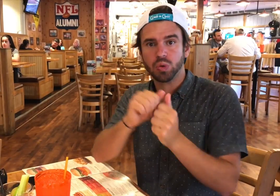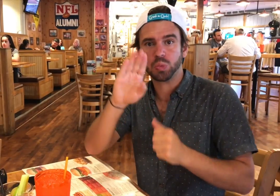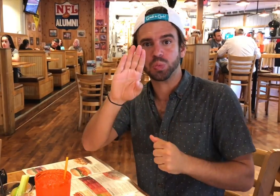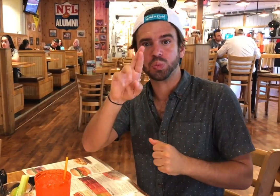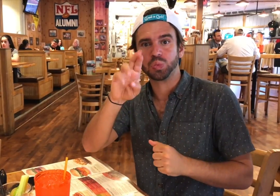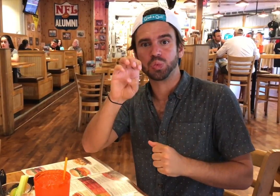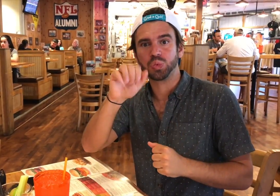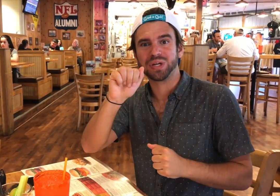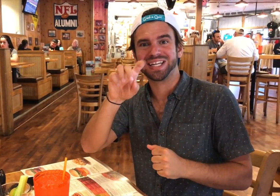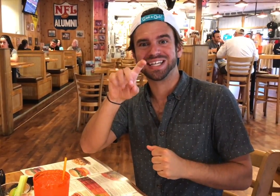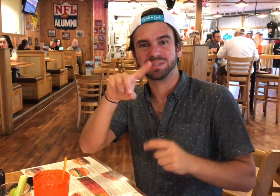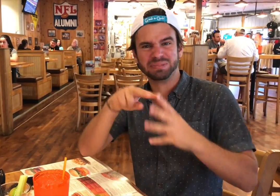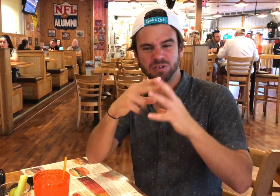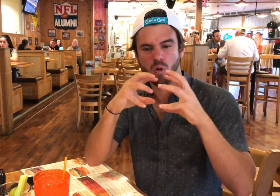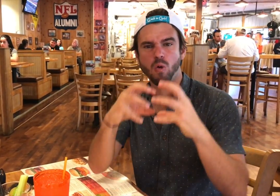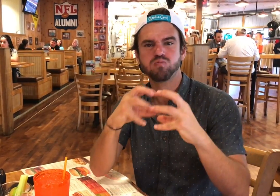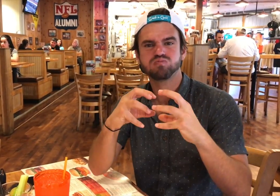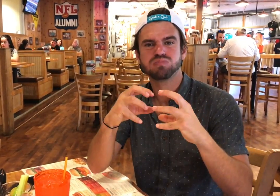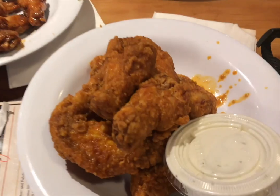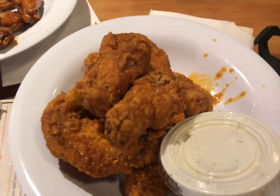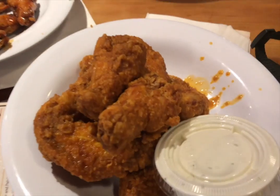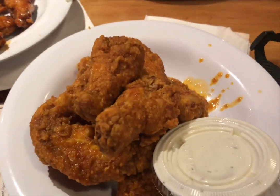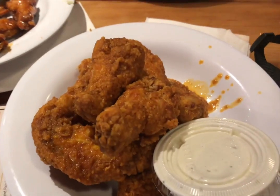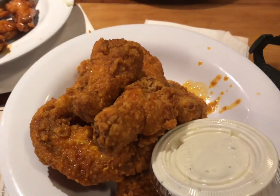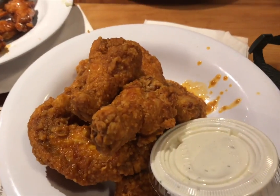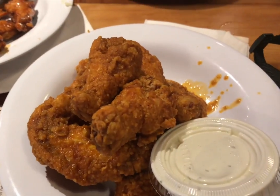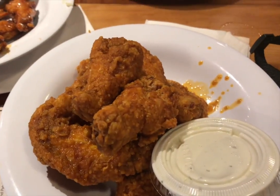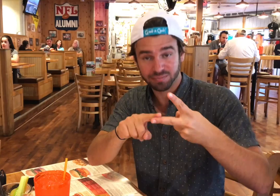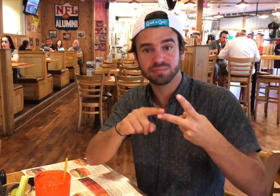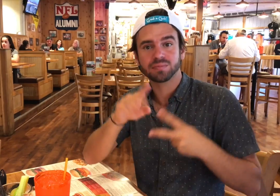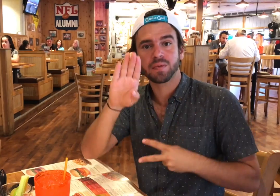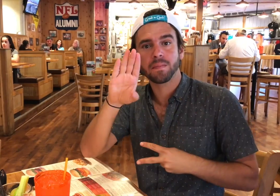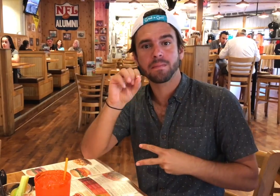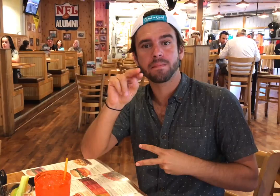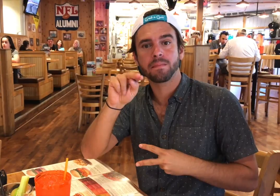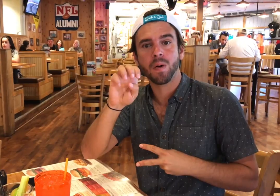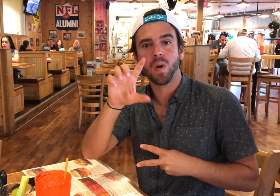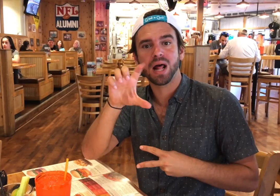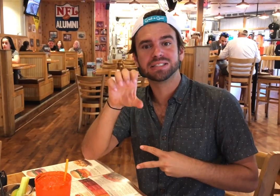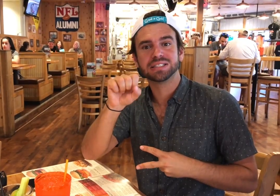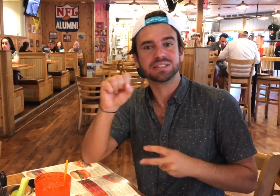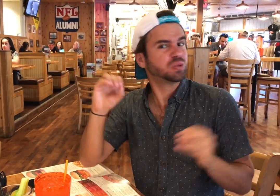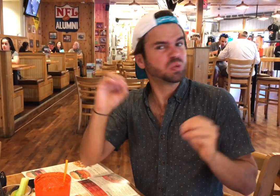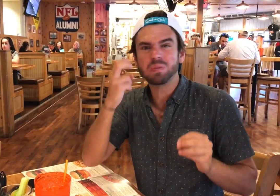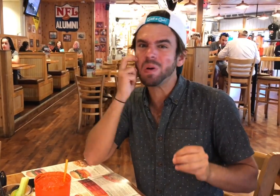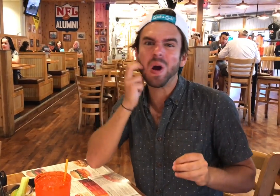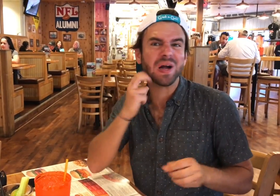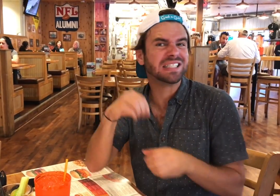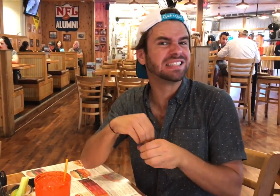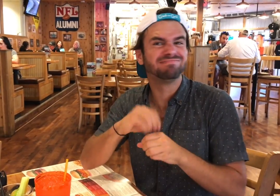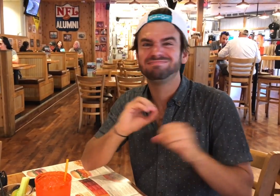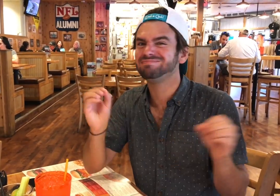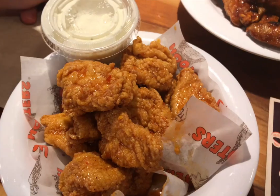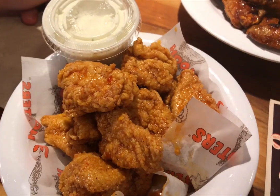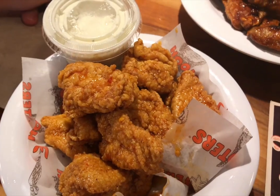The first one is the breaded wings. Another one is the boneless style. No bone inside.